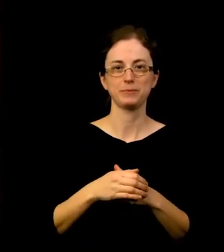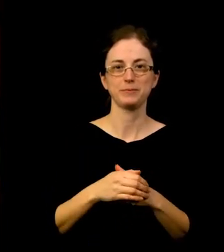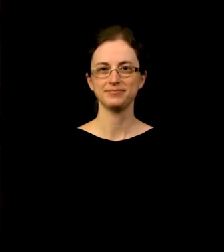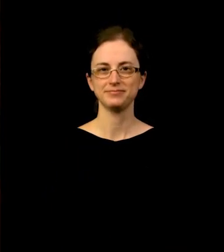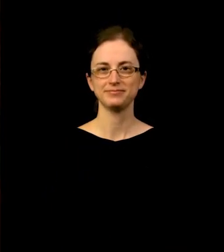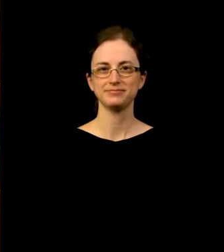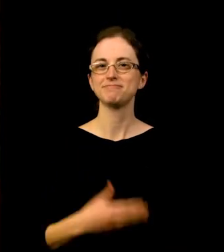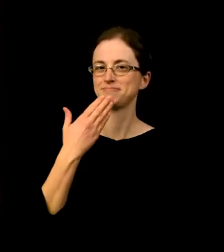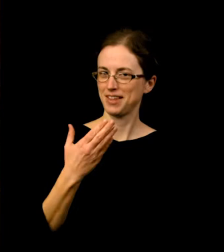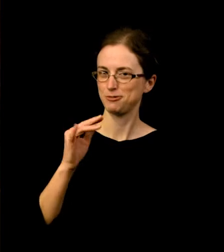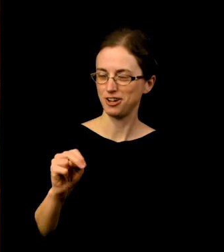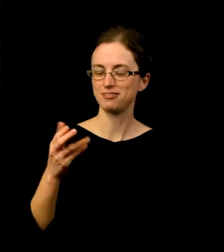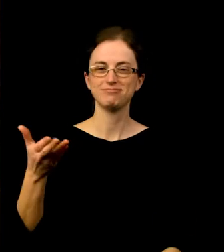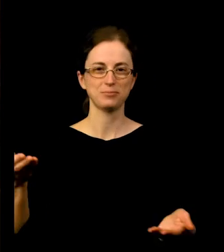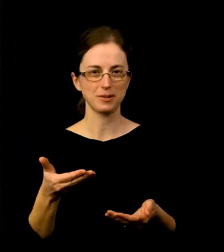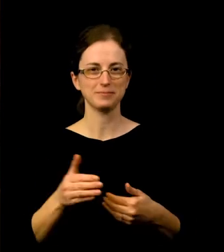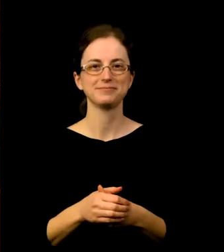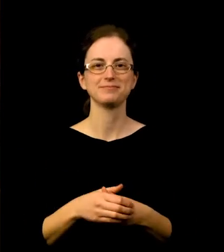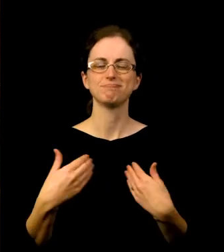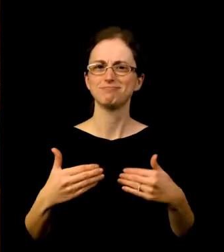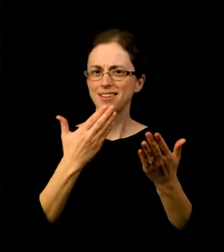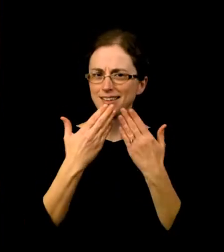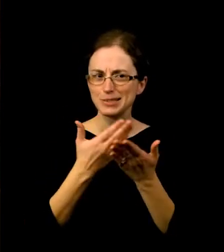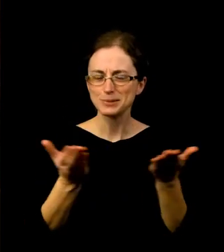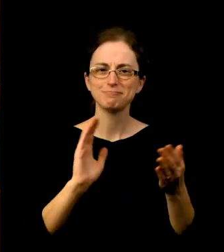And a big thanks to you, our members, for being here and for your unwavering support.